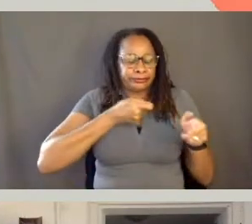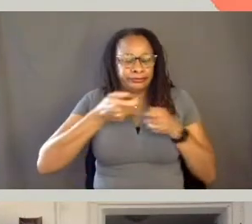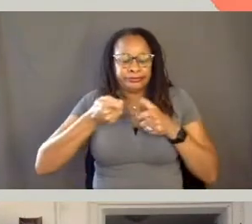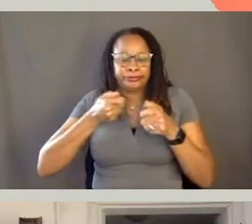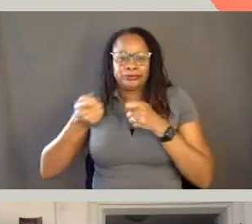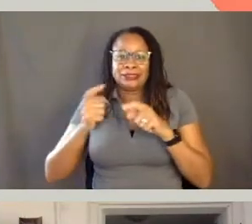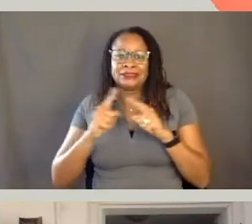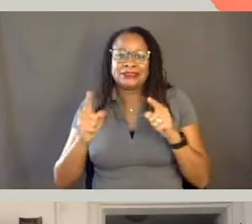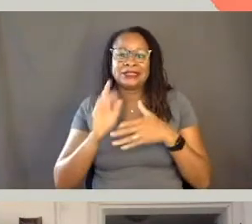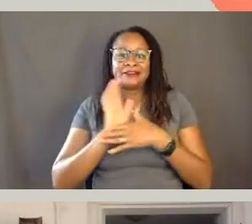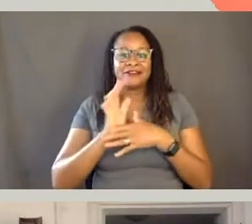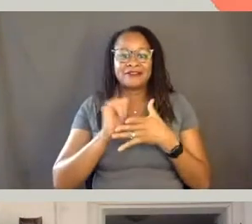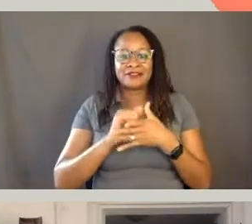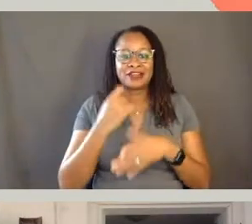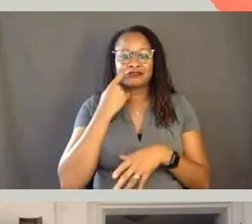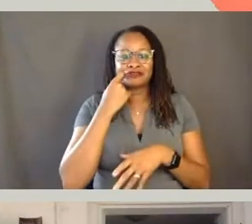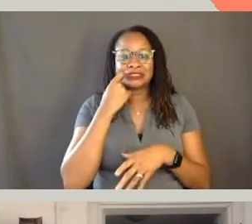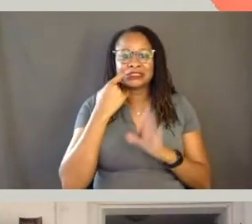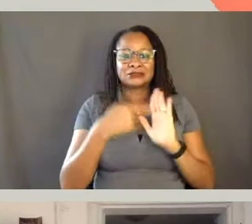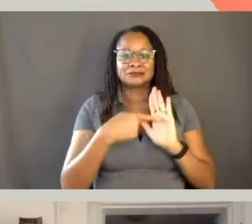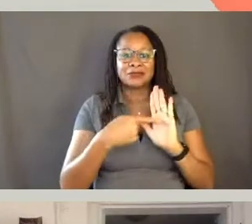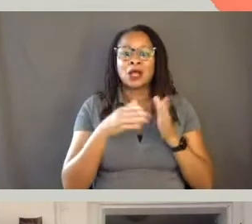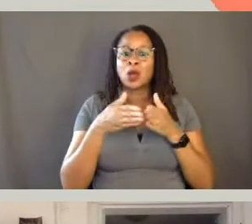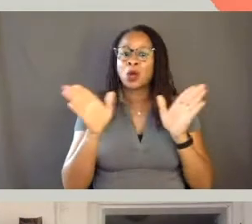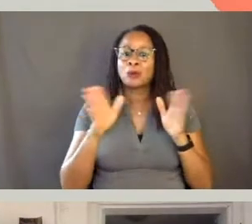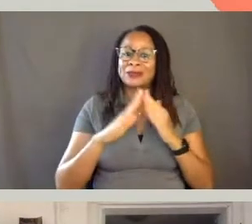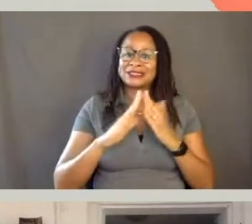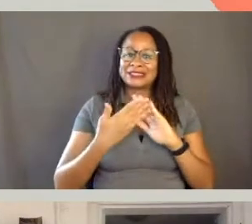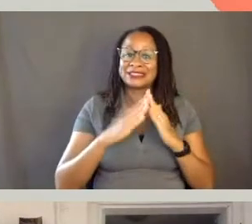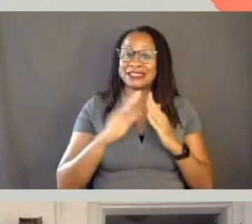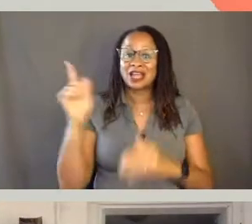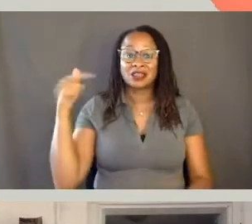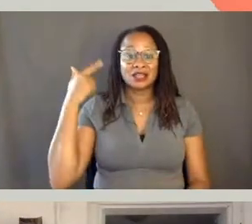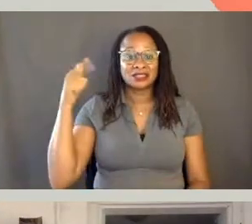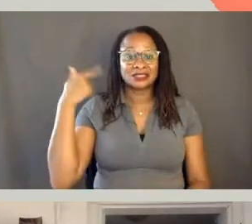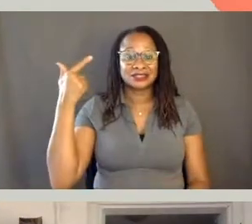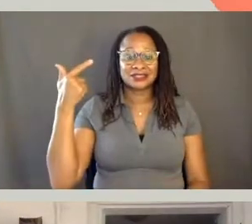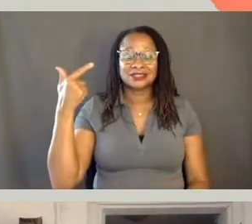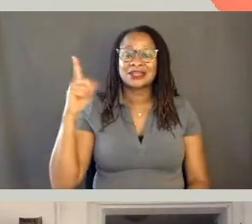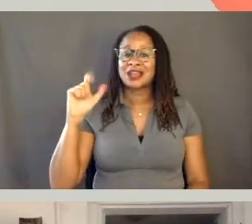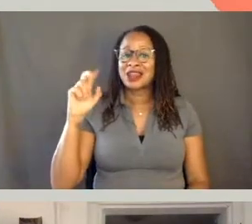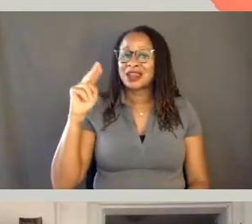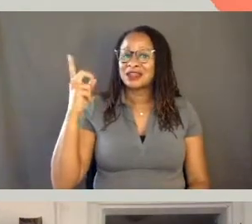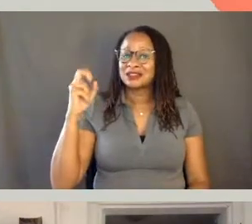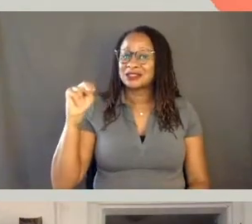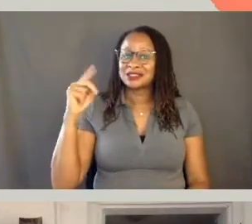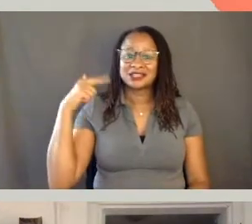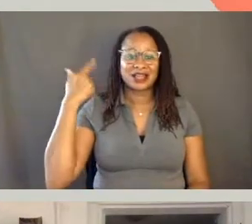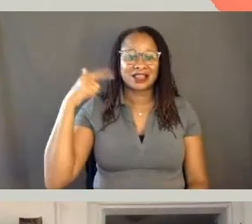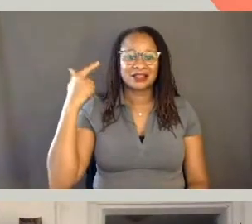that just played at the Open City of London. The first is Una Sola Sangre